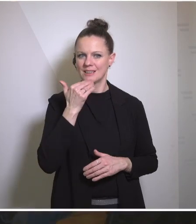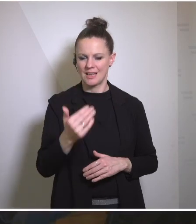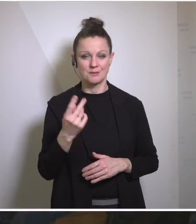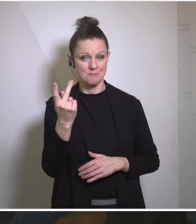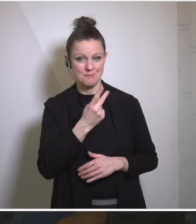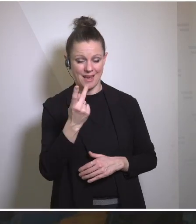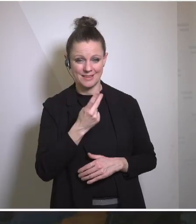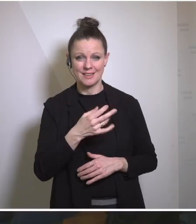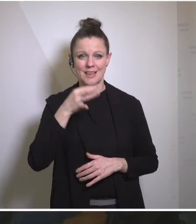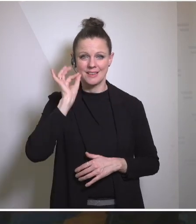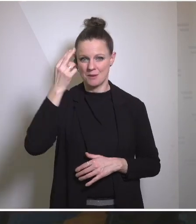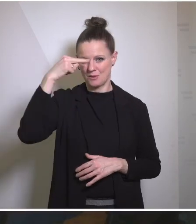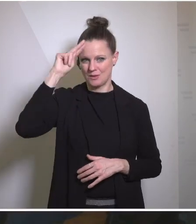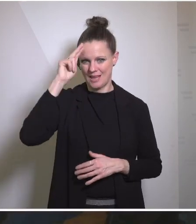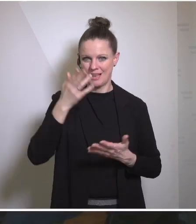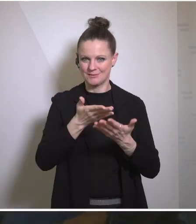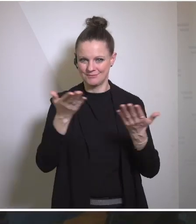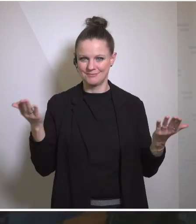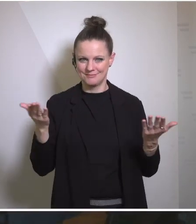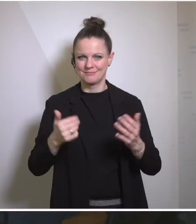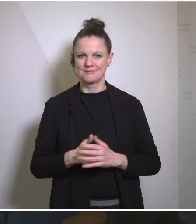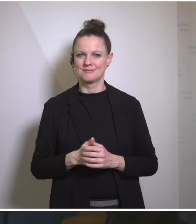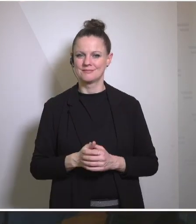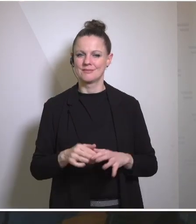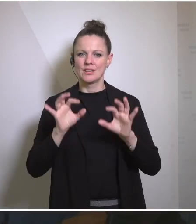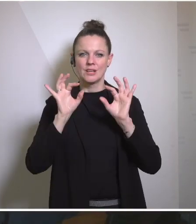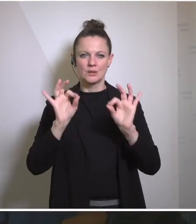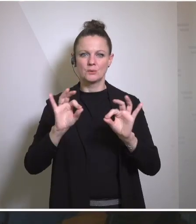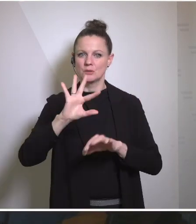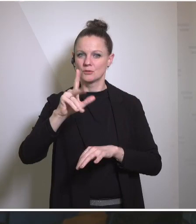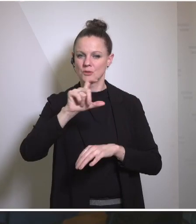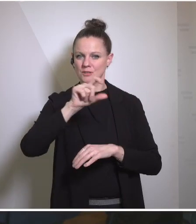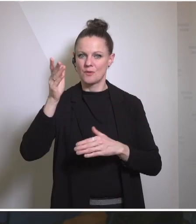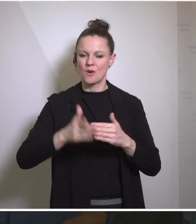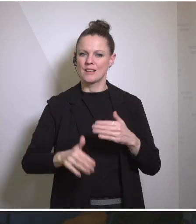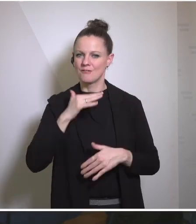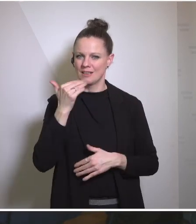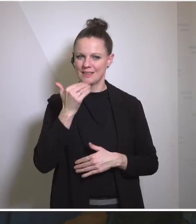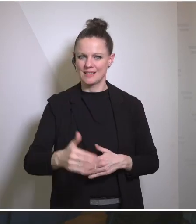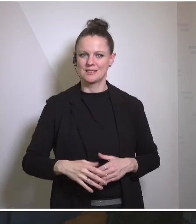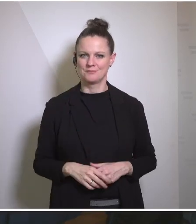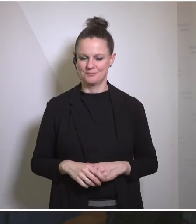you ladies and gentlemen and for those of you who are lucky enough have a good weekend thanks